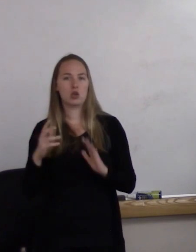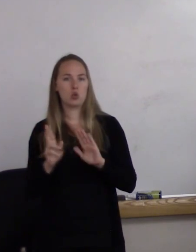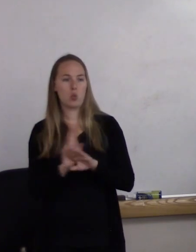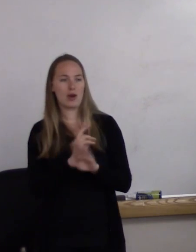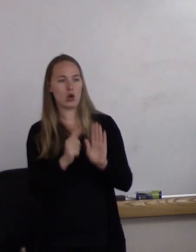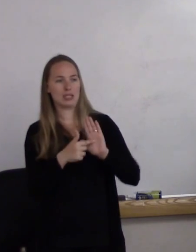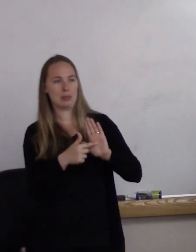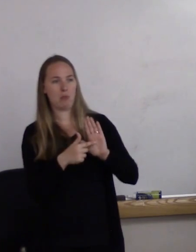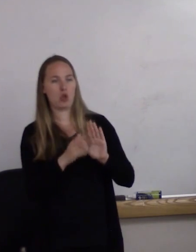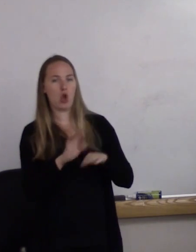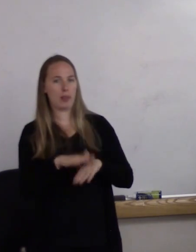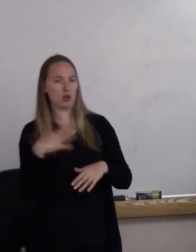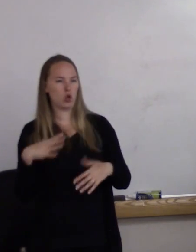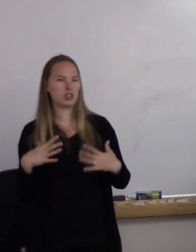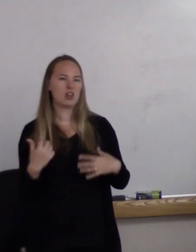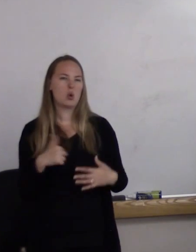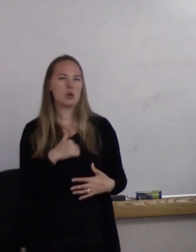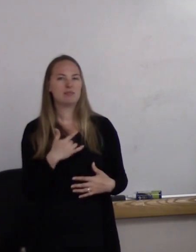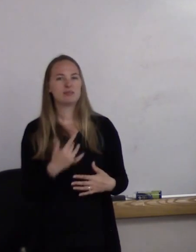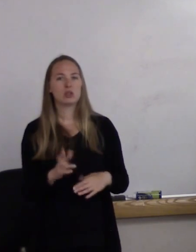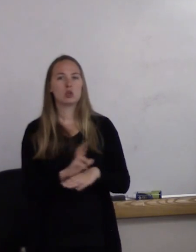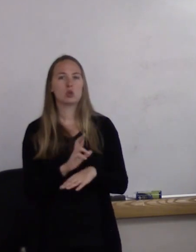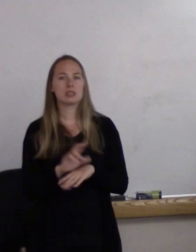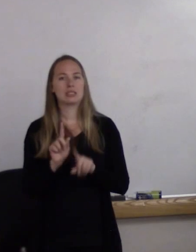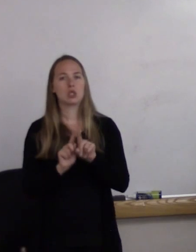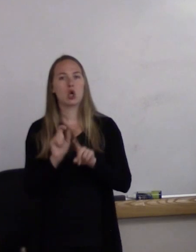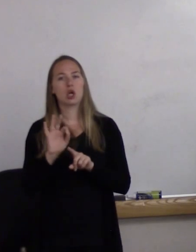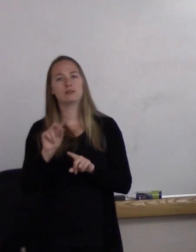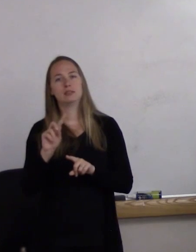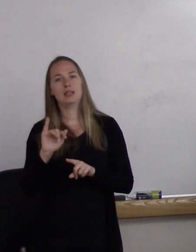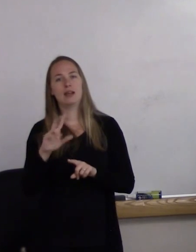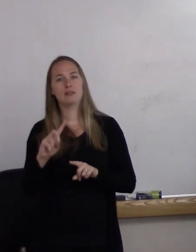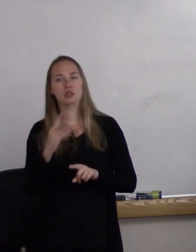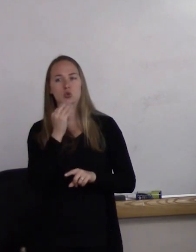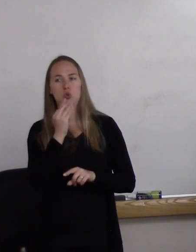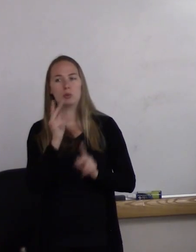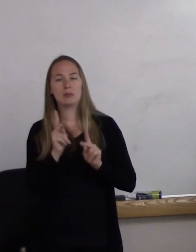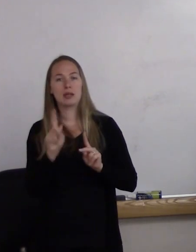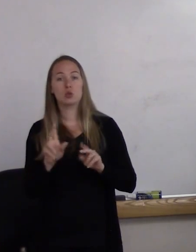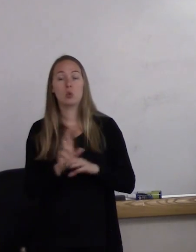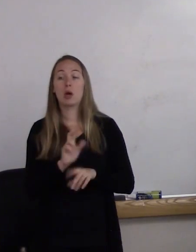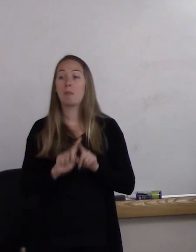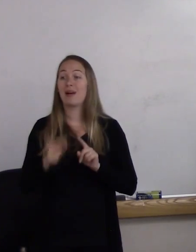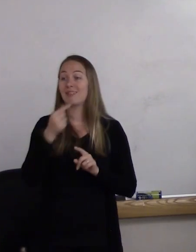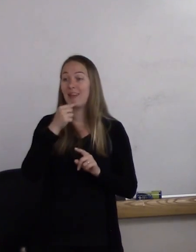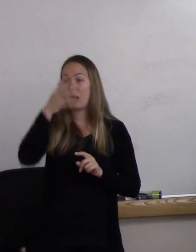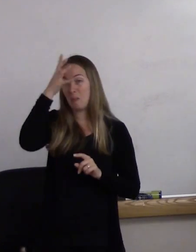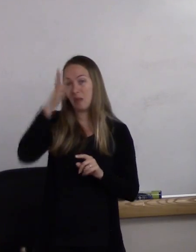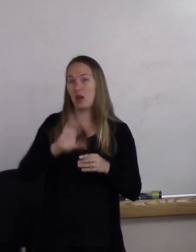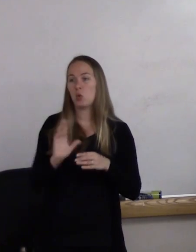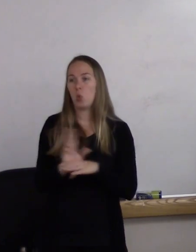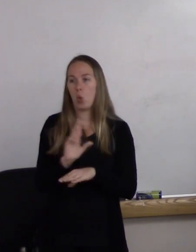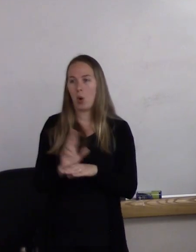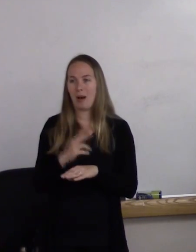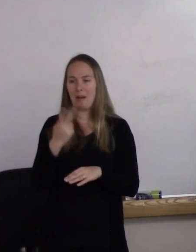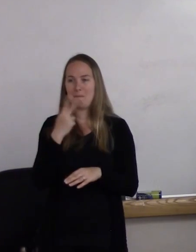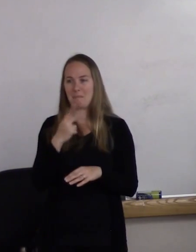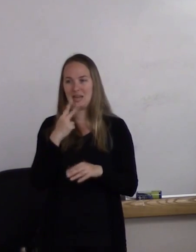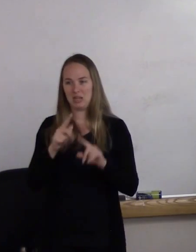We're most familiar with the gold Star of David that Jews had to wear, but gay men had to wear a pink triangle on their clothing.